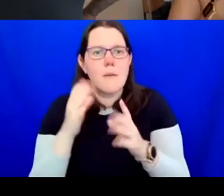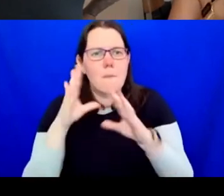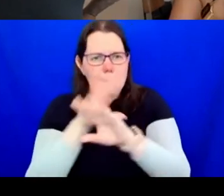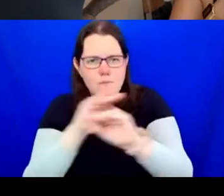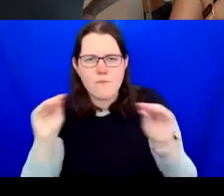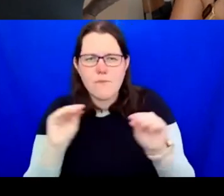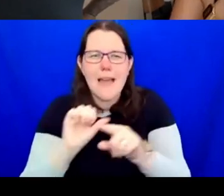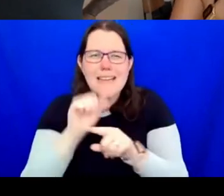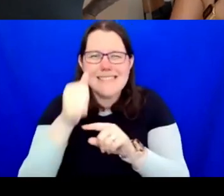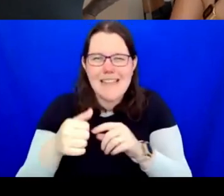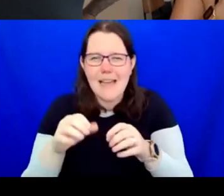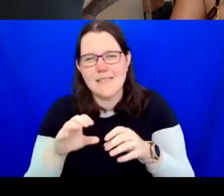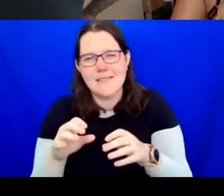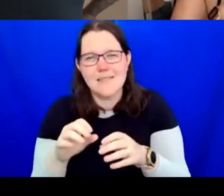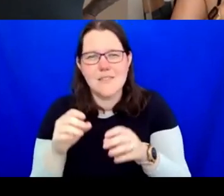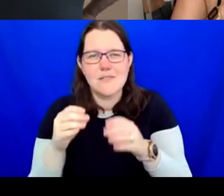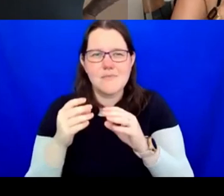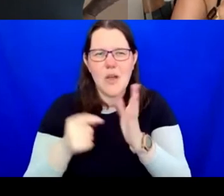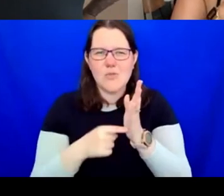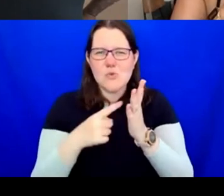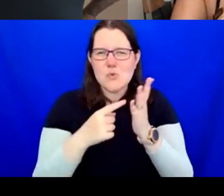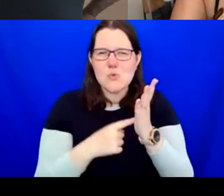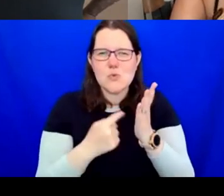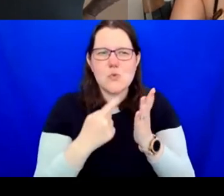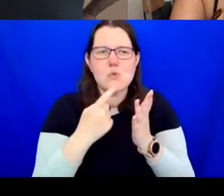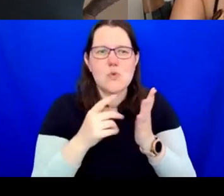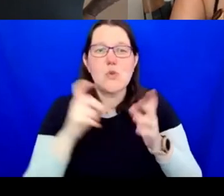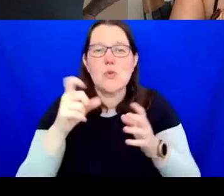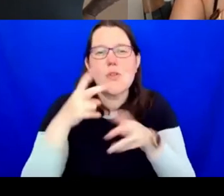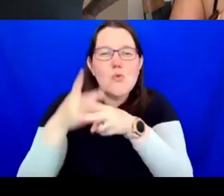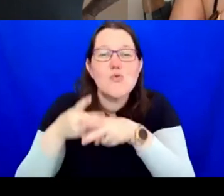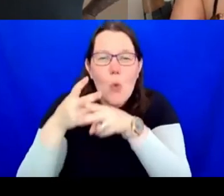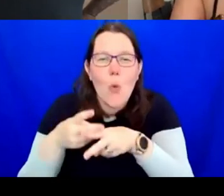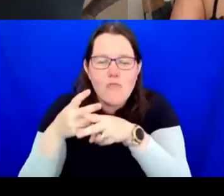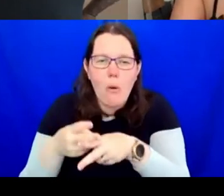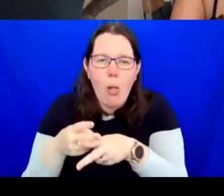The impact of this programme on host organisations and for the deaf and disabled curators involved